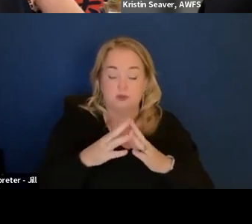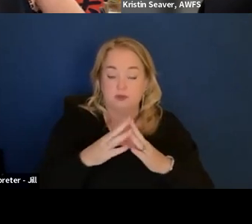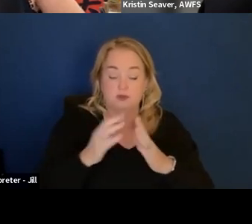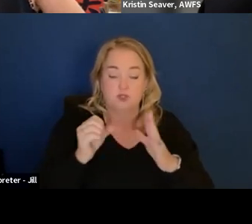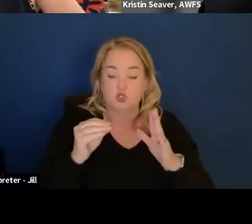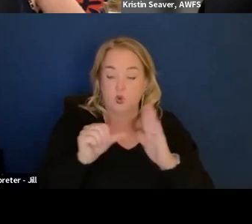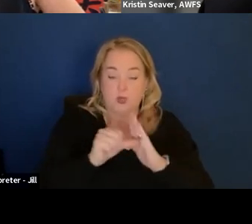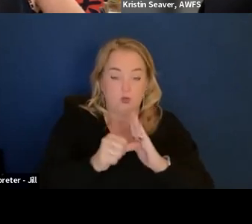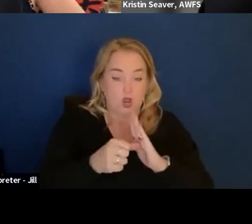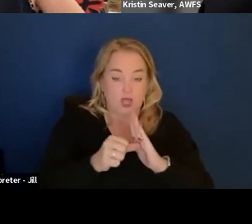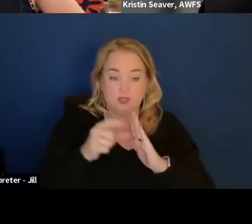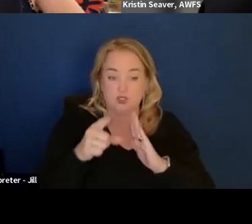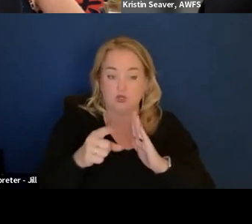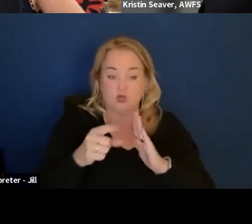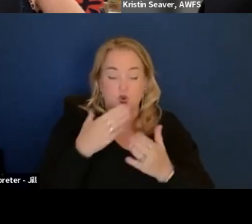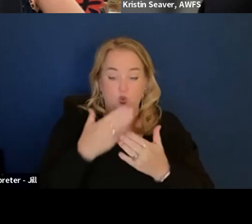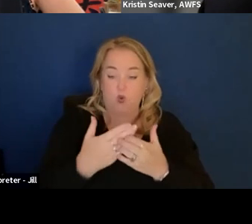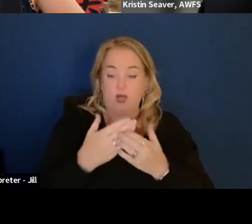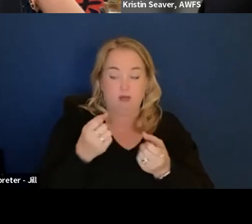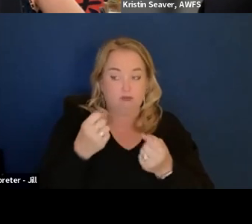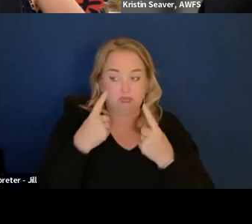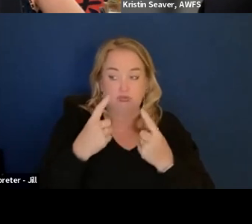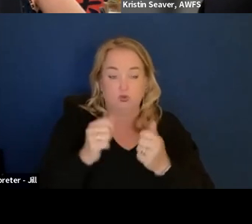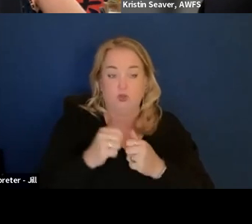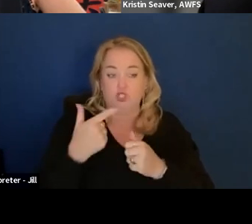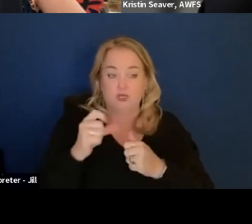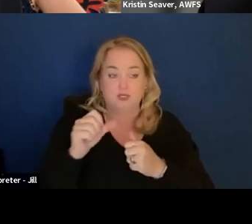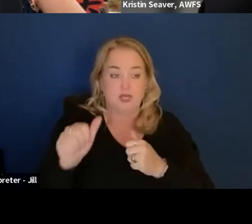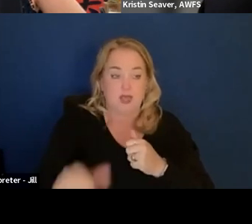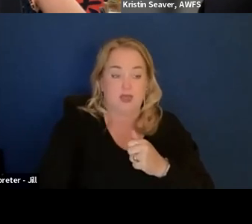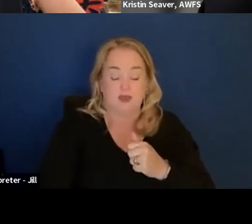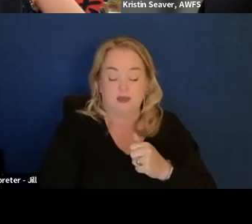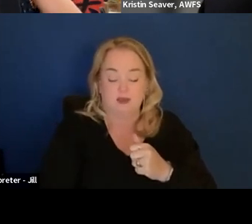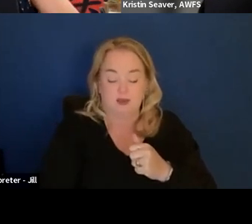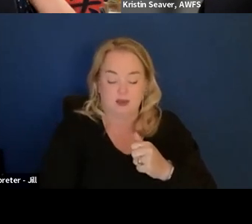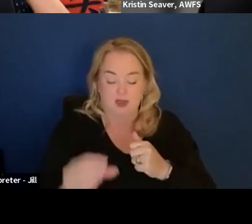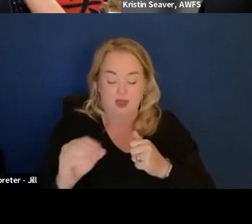My question is during your research, was there anything as far as cost,